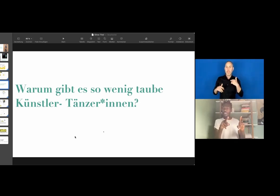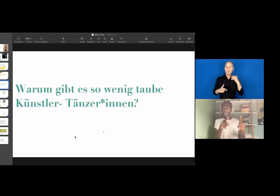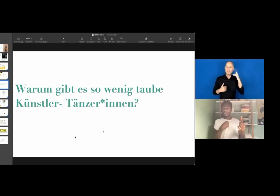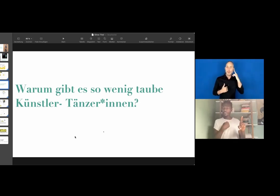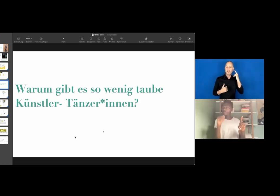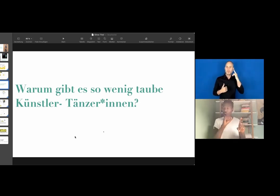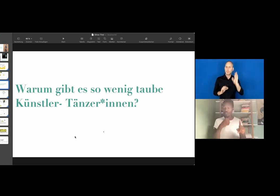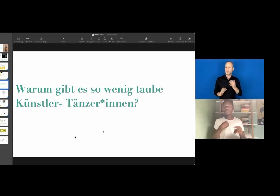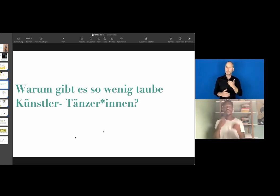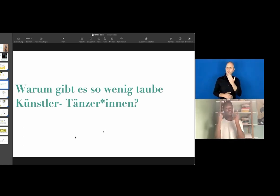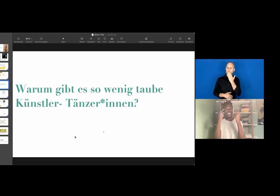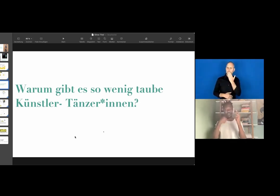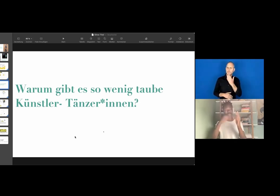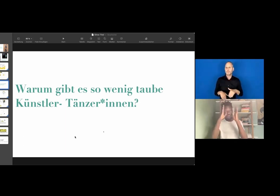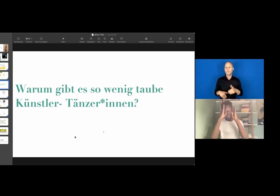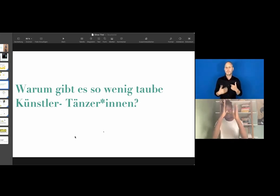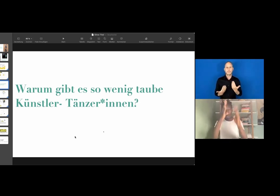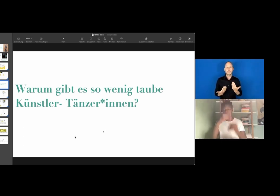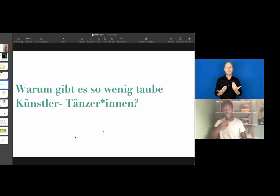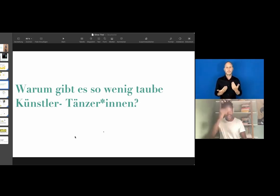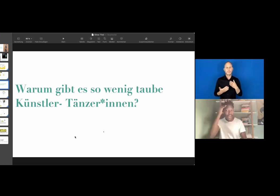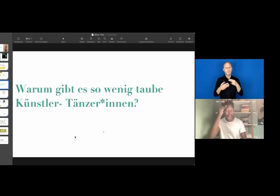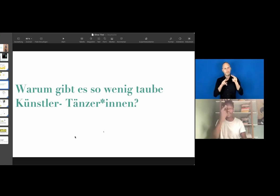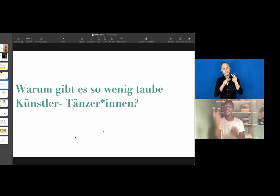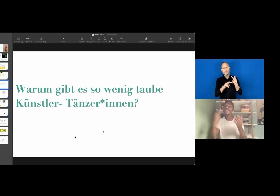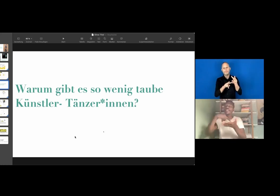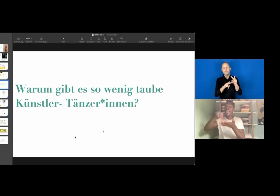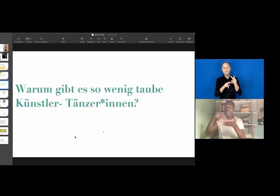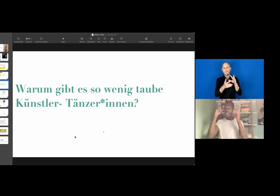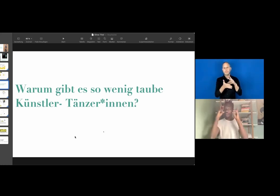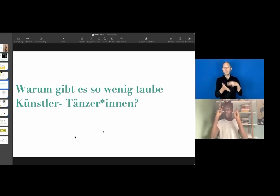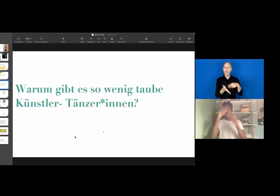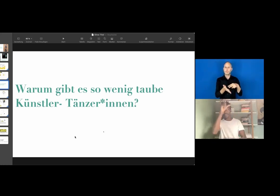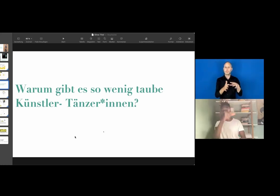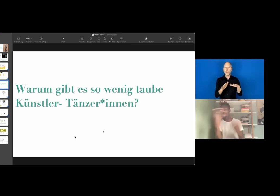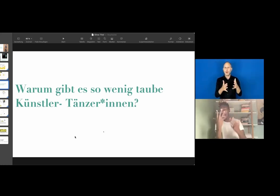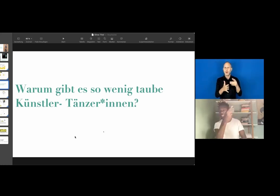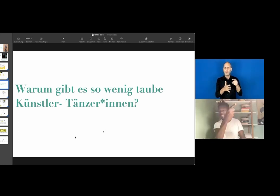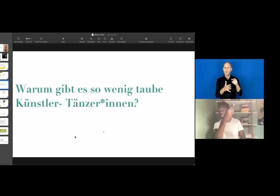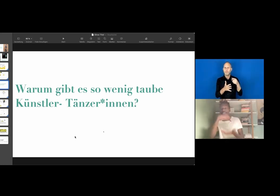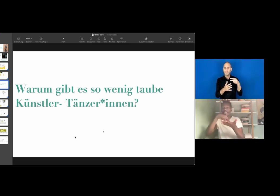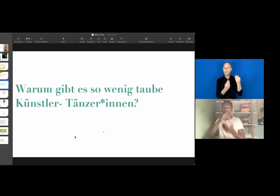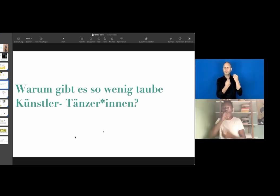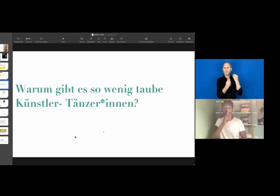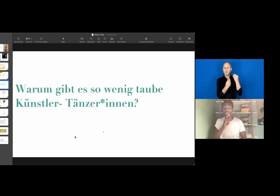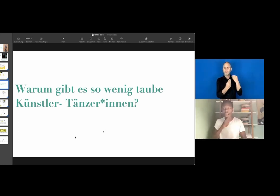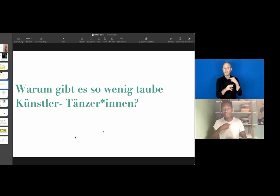And sometimes they were asking like: "Why didn't you tell us?" But I'm like: "You know, all I want to do